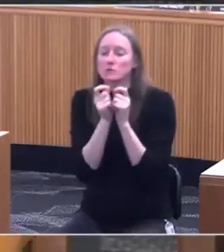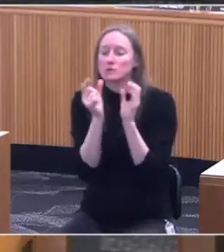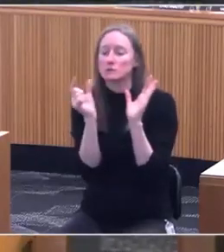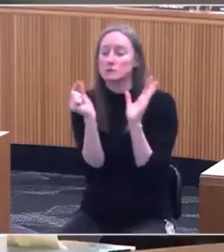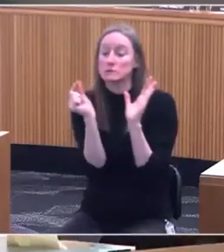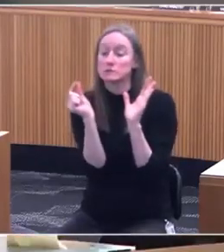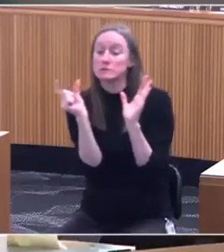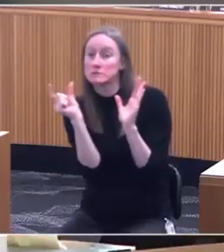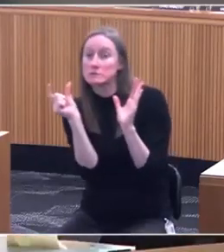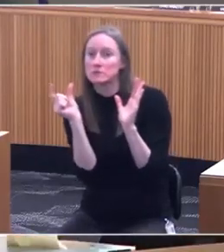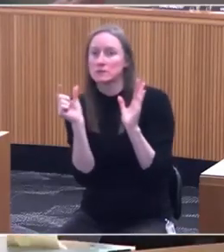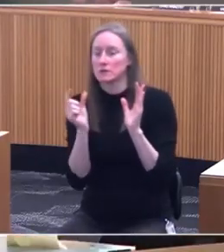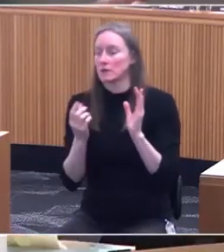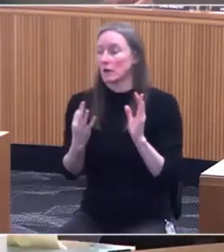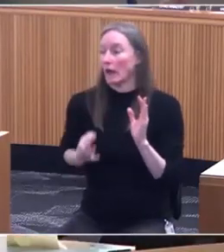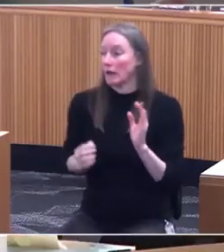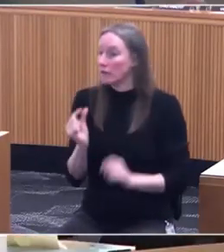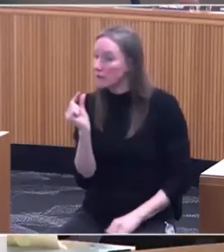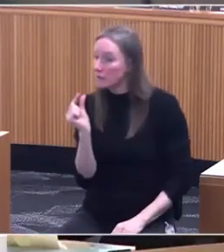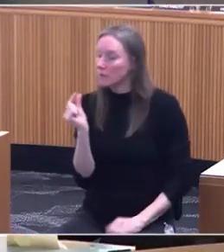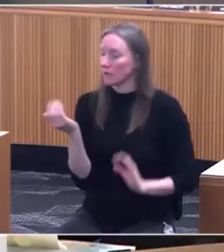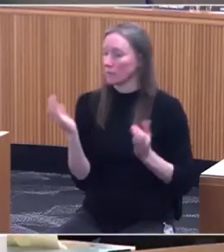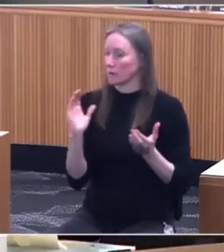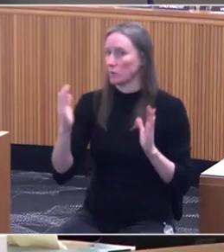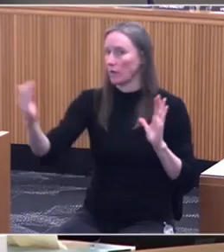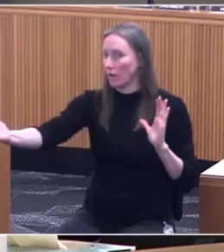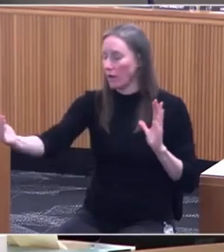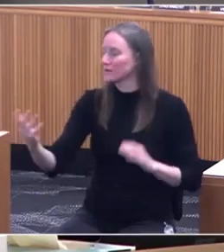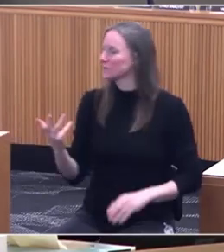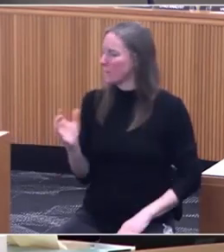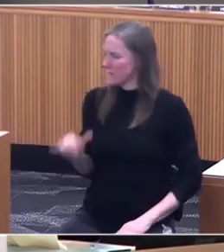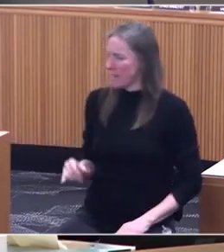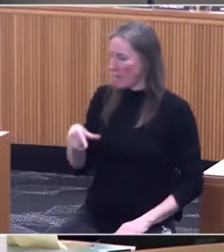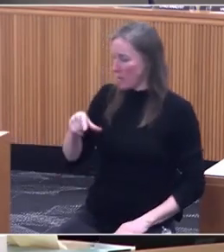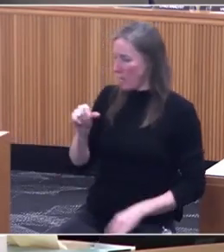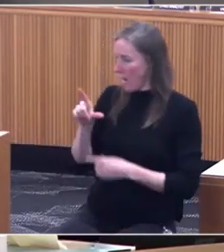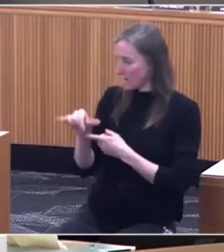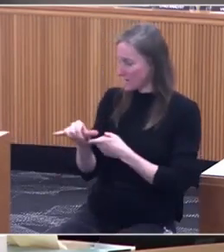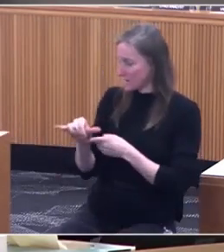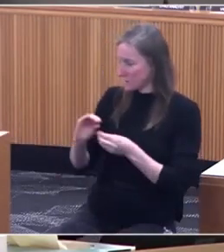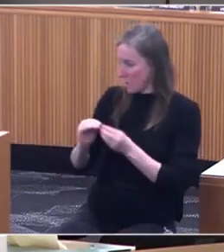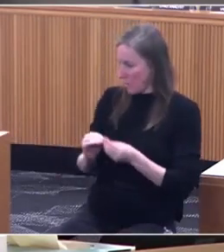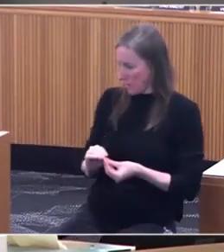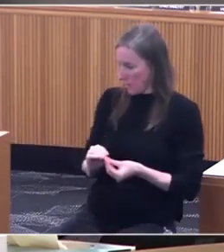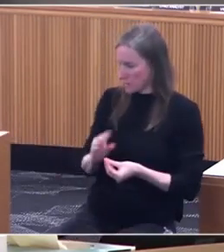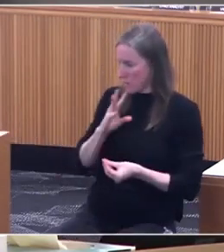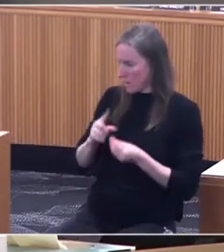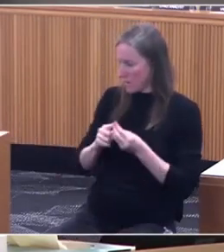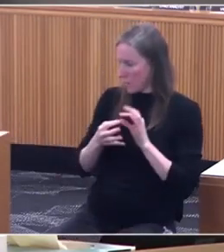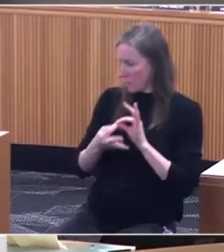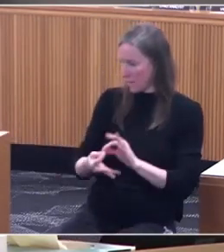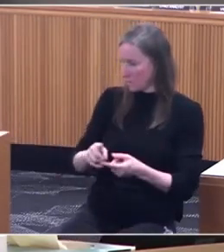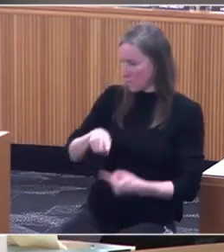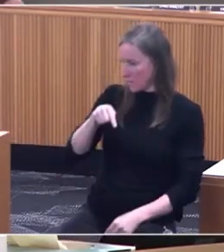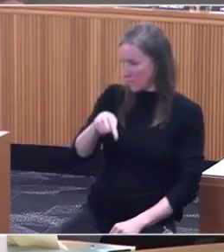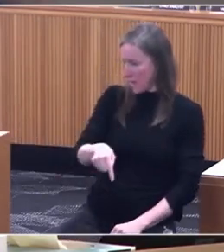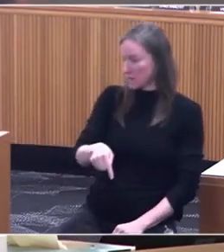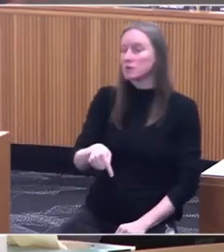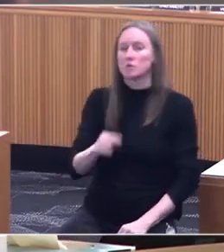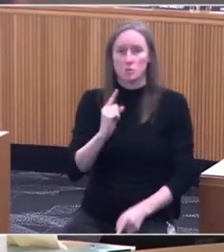after this bill passes. It's just that QALY score that you're talking about, related to, - [Megan] Correct. So this is about any score that does